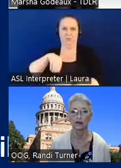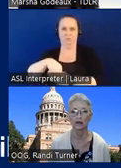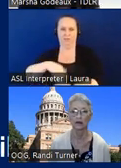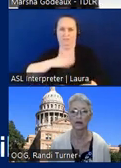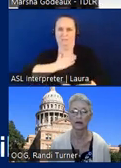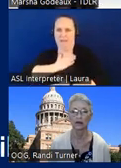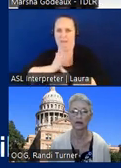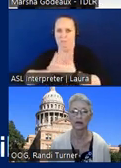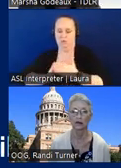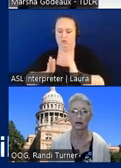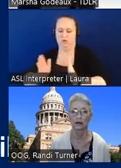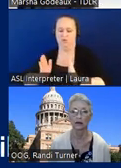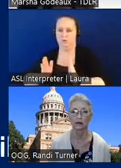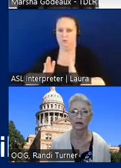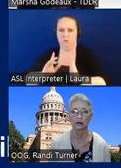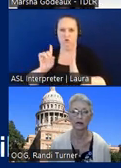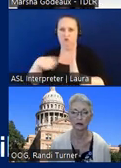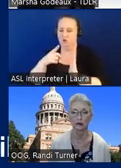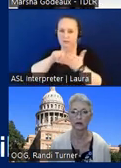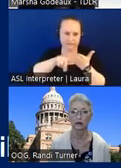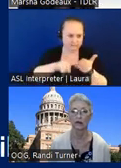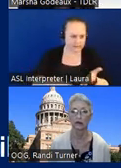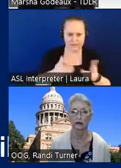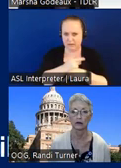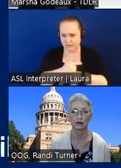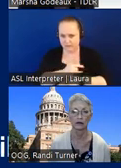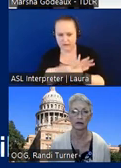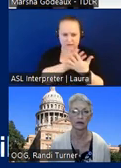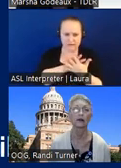uh with just the investigator and trying to figure that out it was a couple years but that